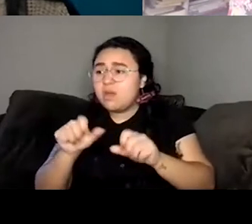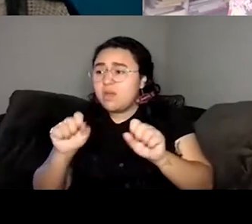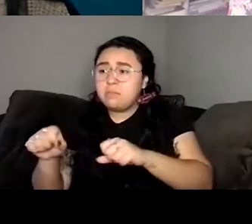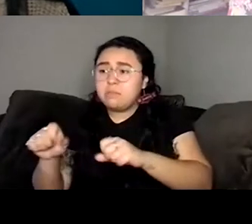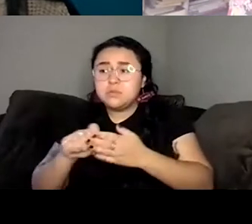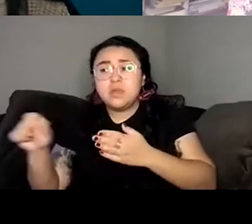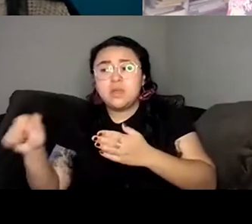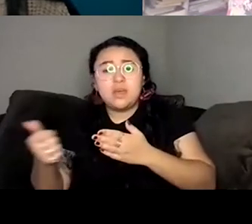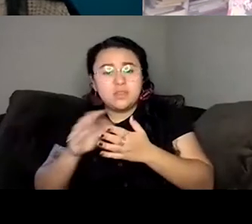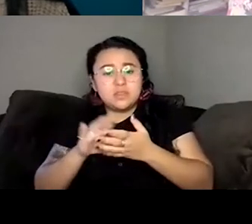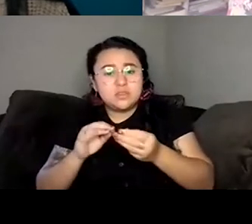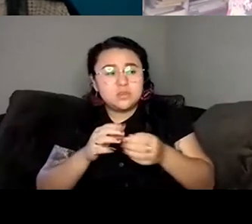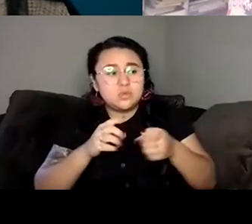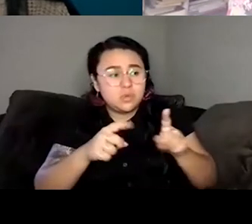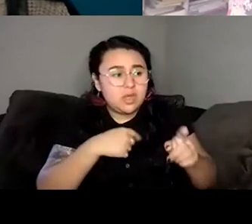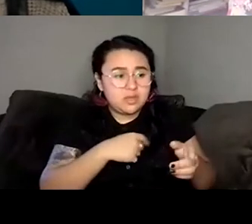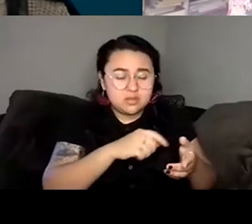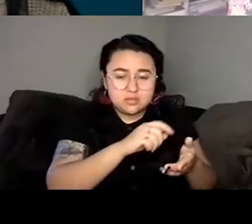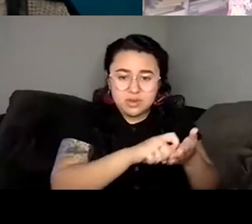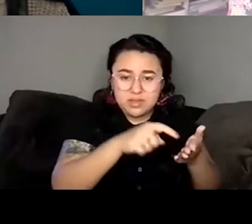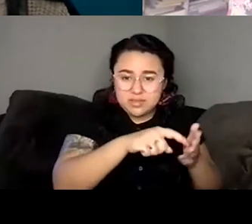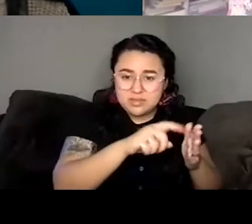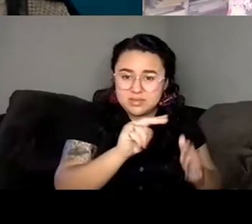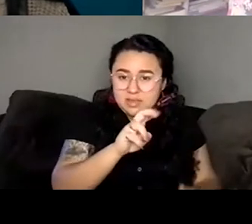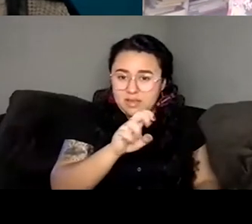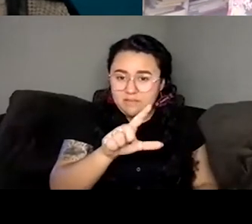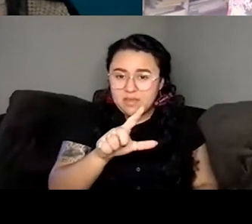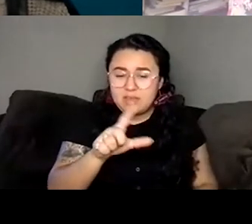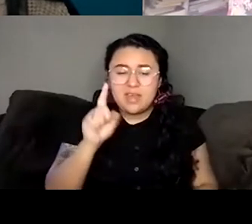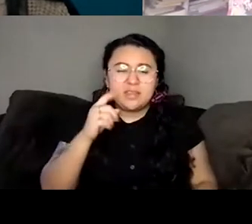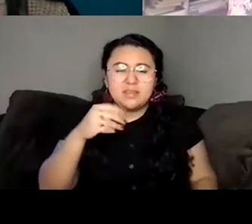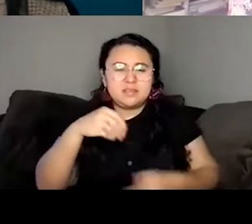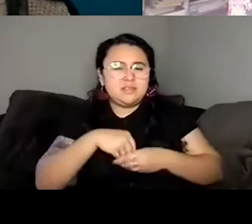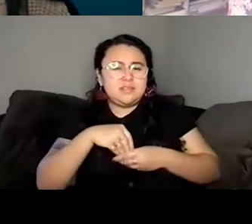working on the novel. I think that somewhere inside of me, I just felt like I really wanted